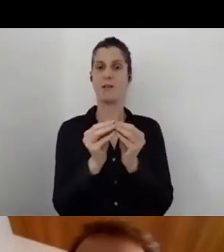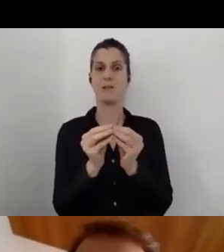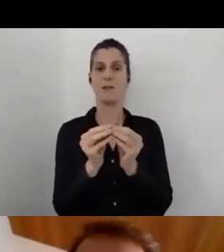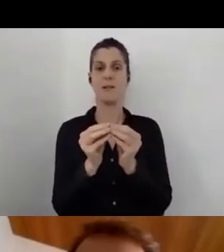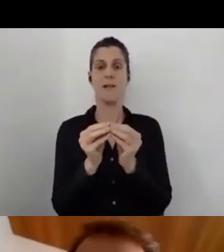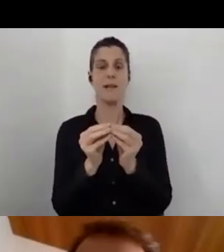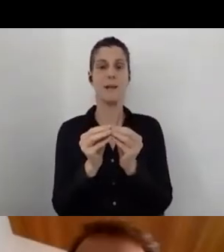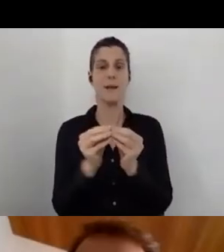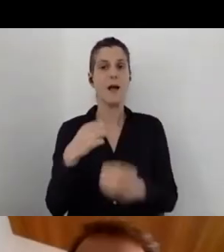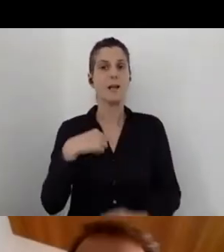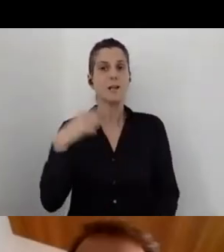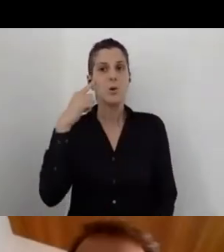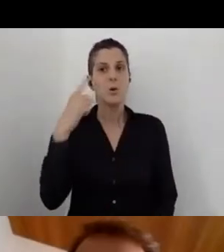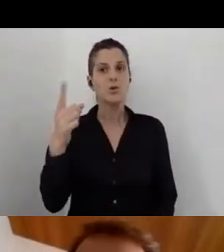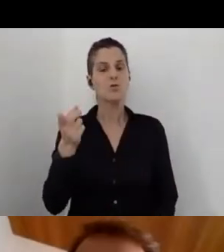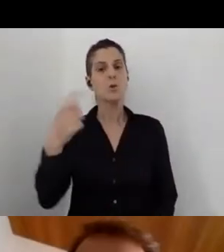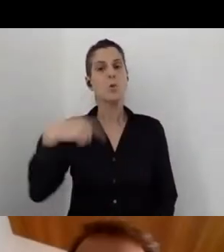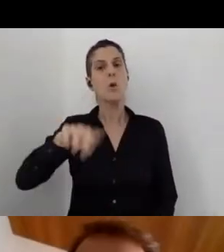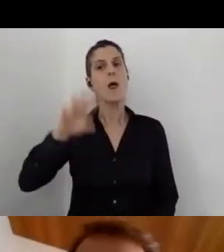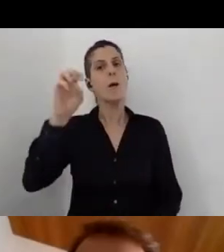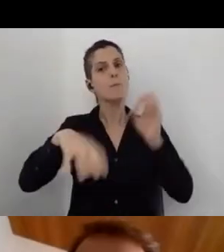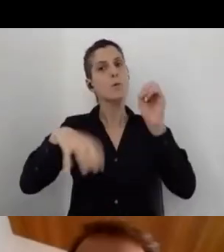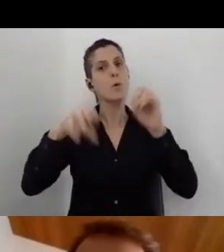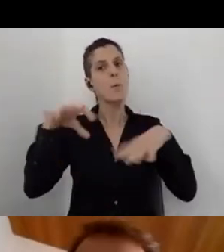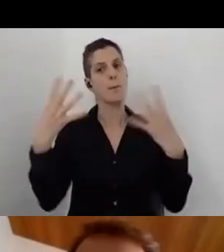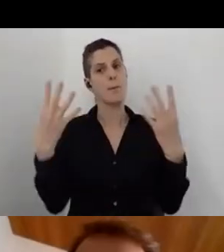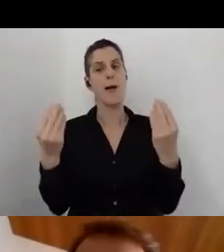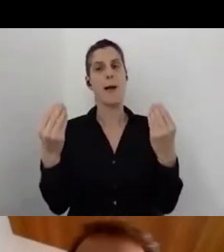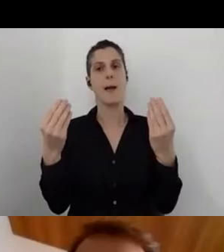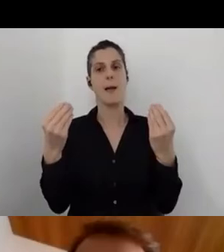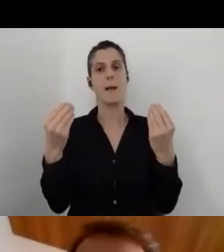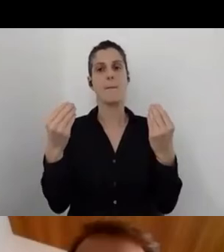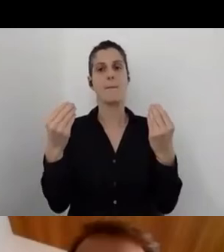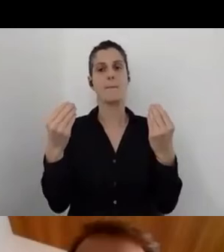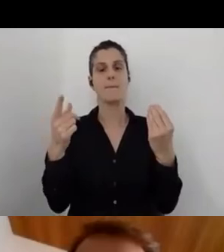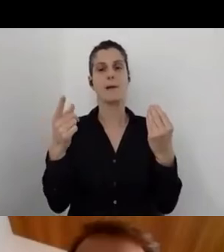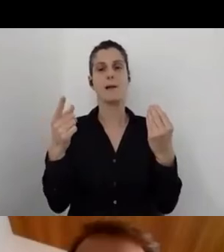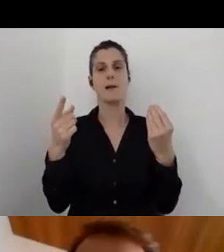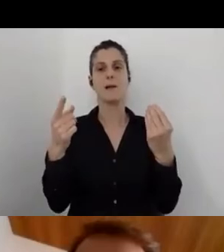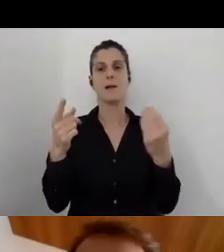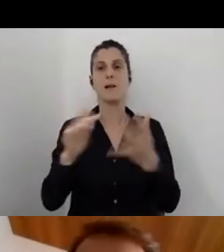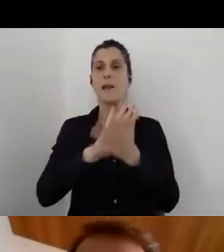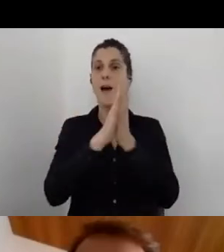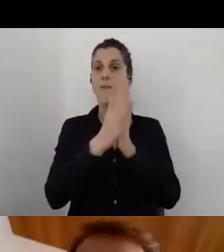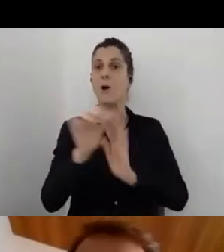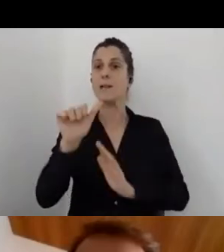think contributes a lot to making A-Check so successful.